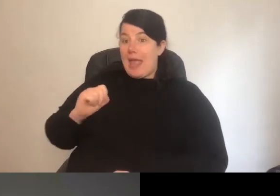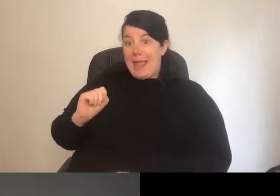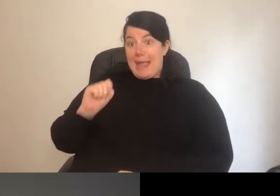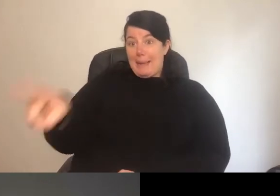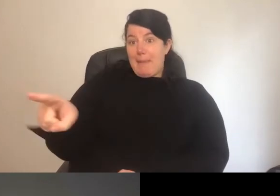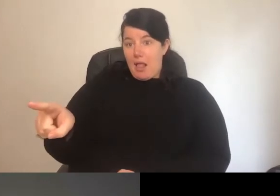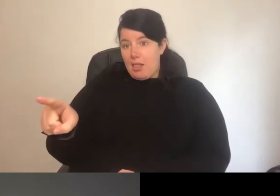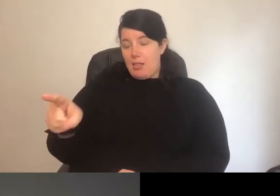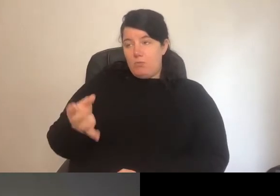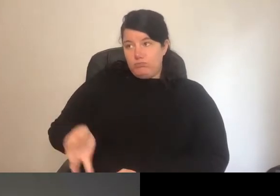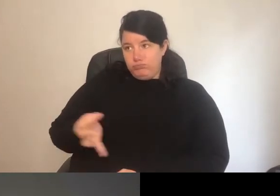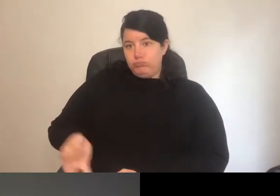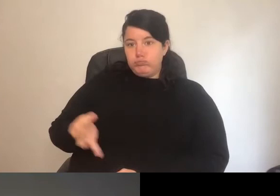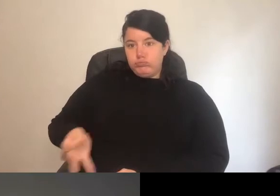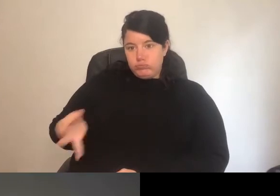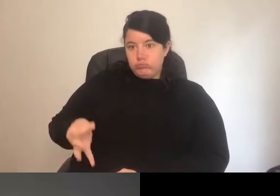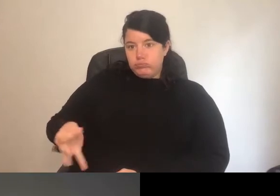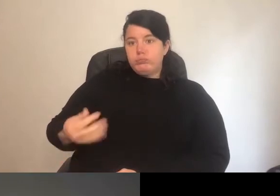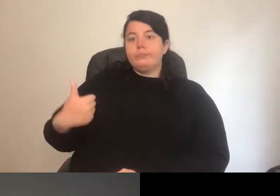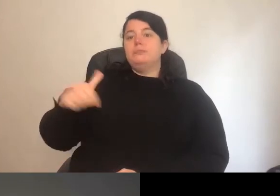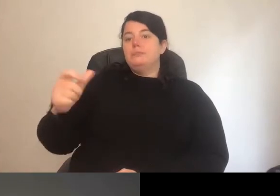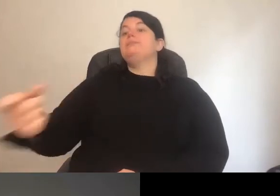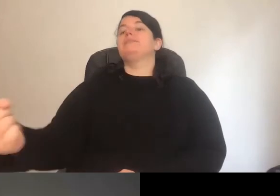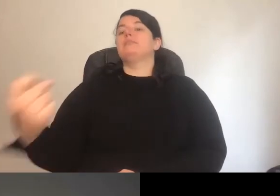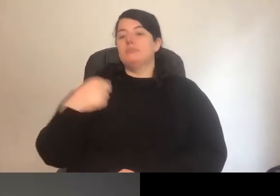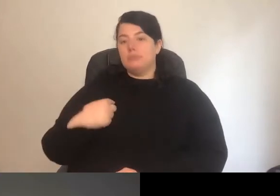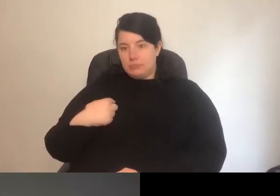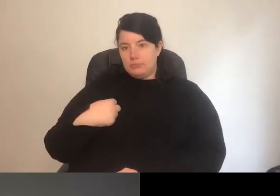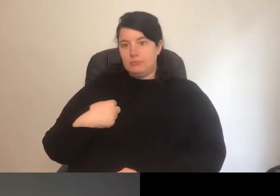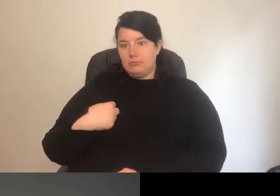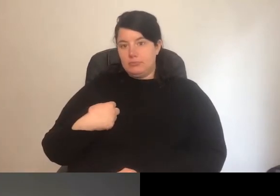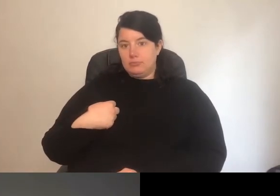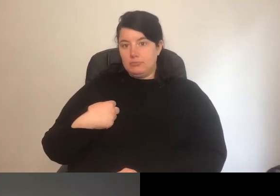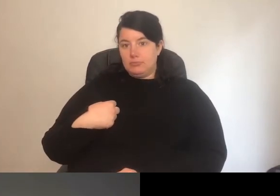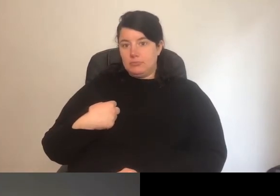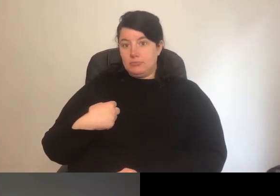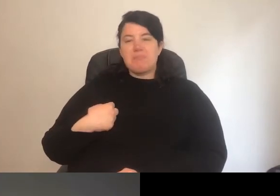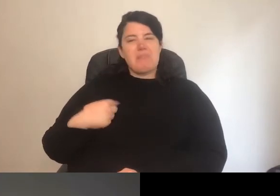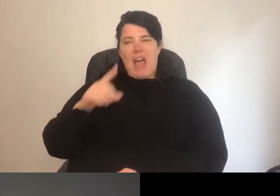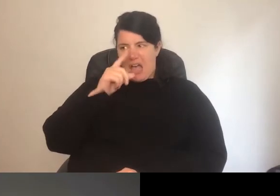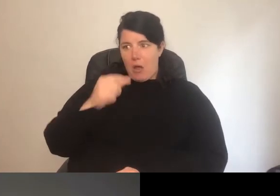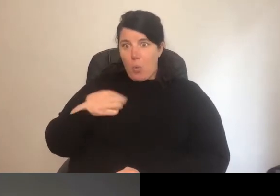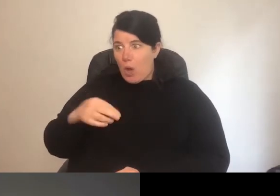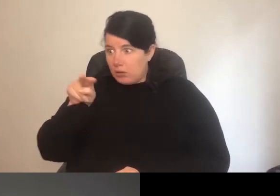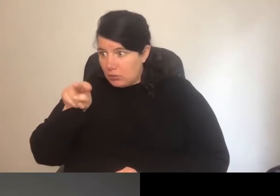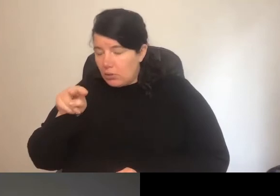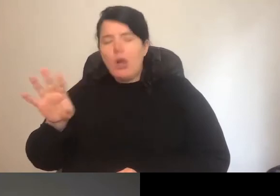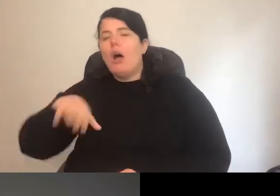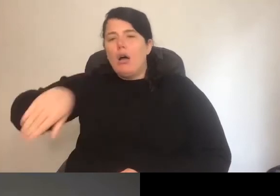query out, you wait for it to come back in but you don't have to stop working until it happens.